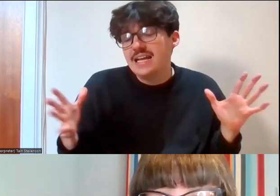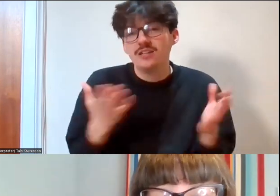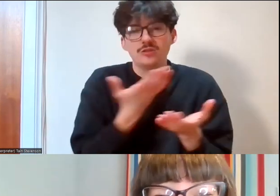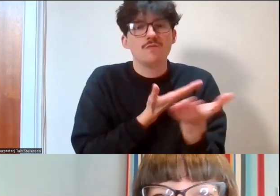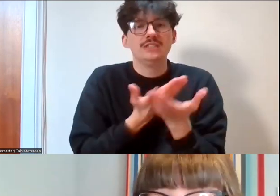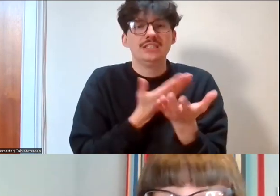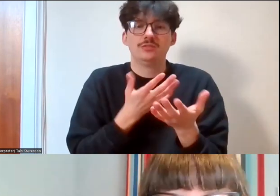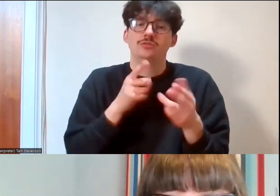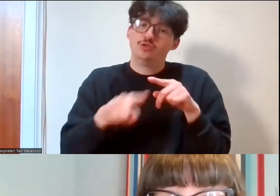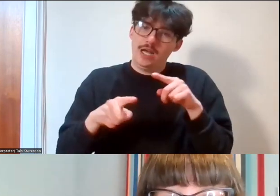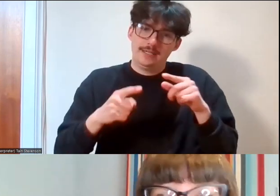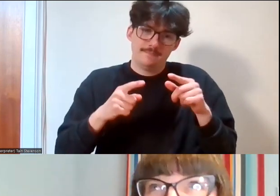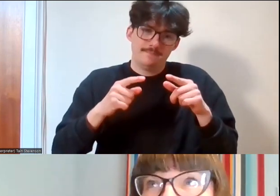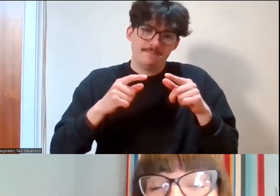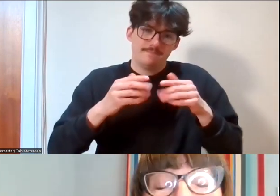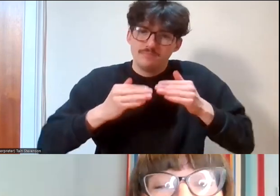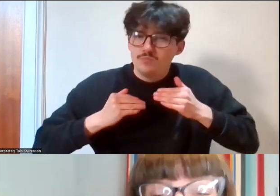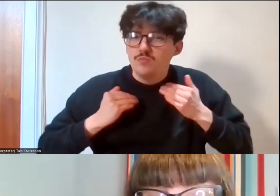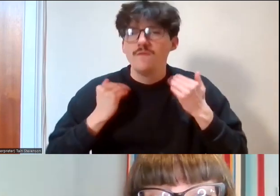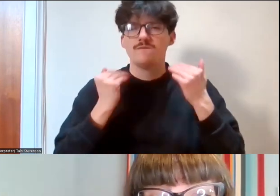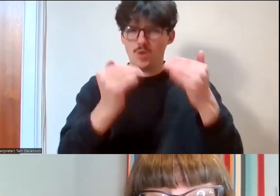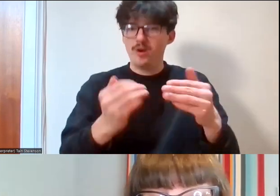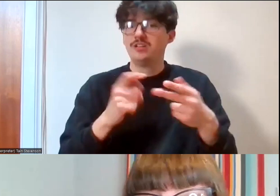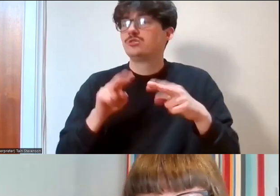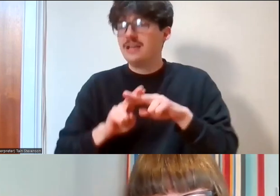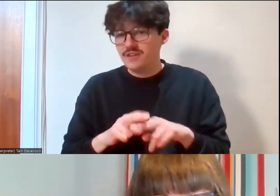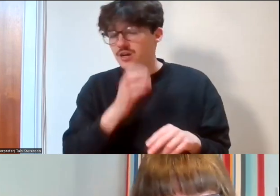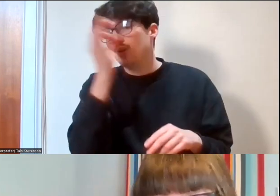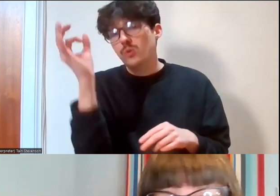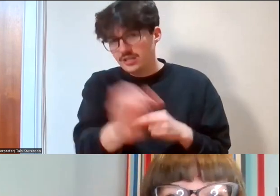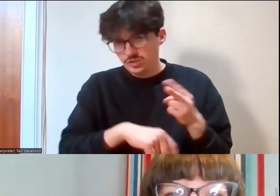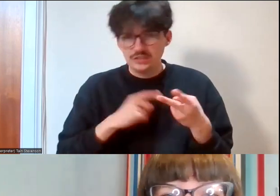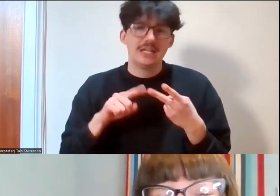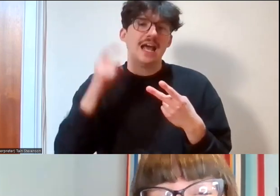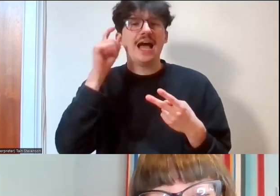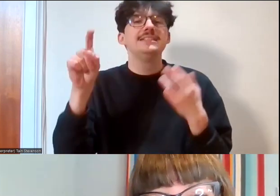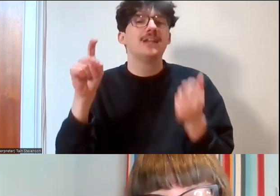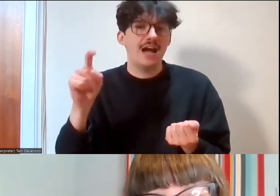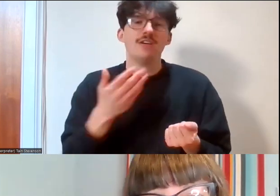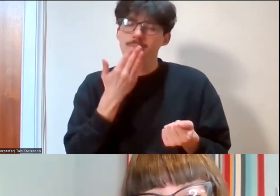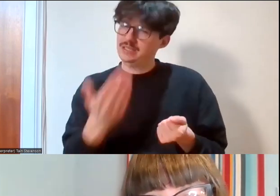so if you do have a question or you've got an idea that's percolating, contact Robert